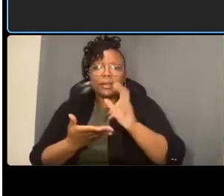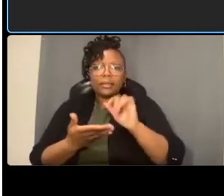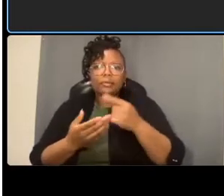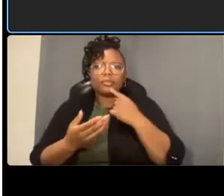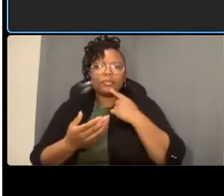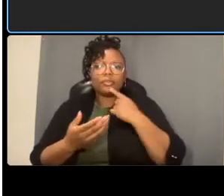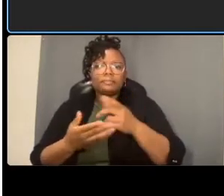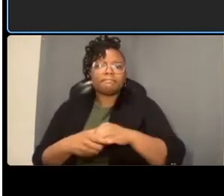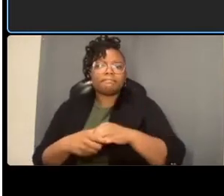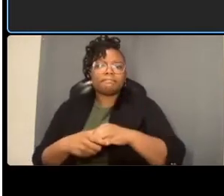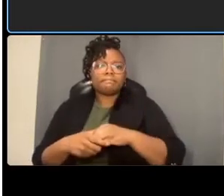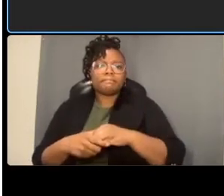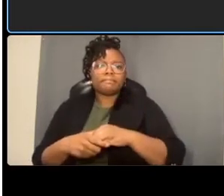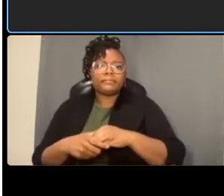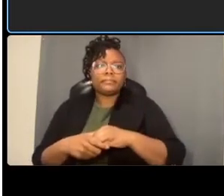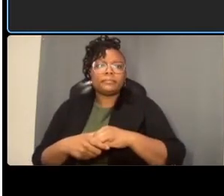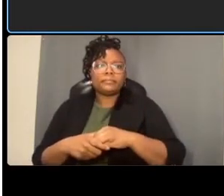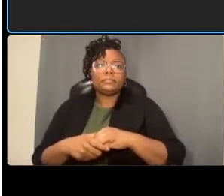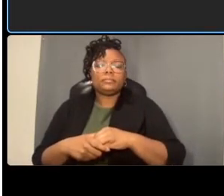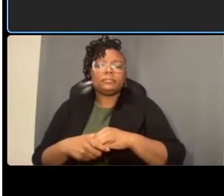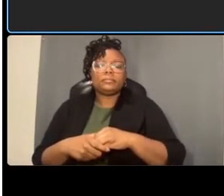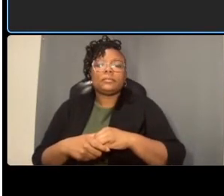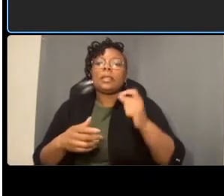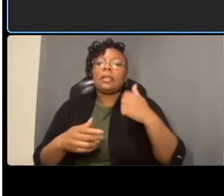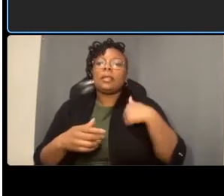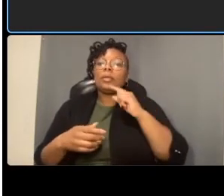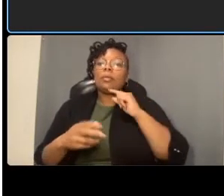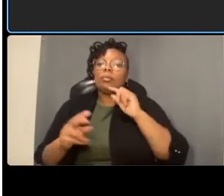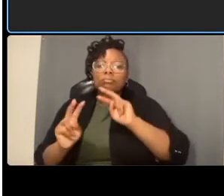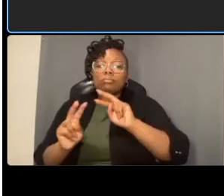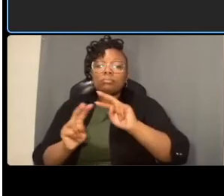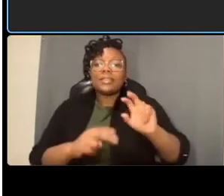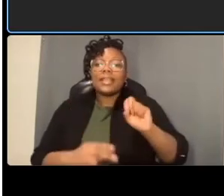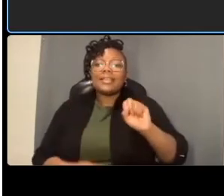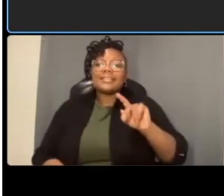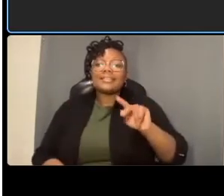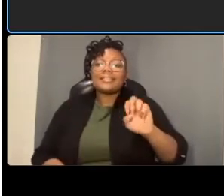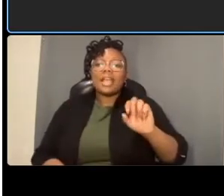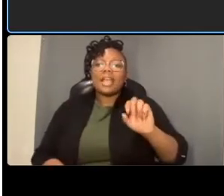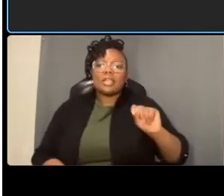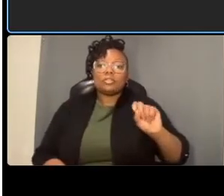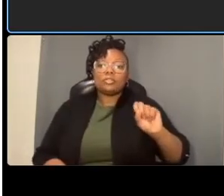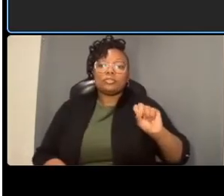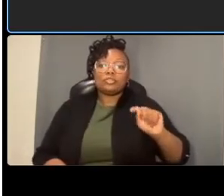decisions but we're gonna take the community with us and uh there's certain uh parking spaces along